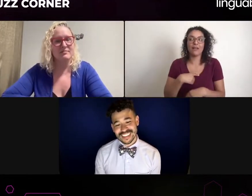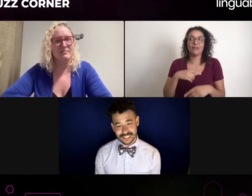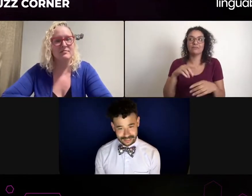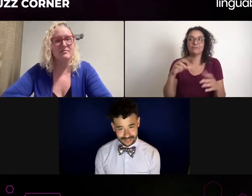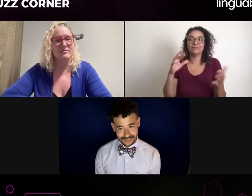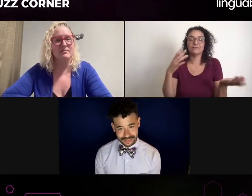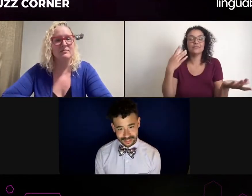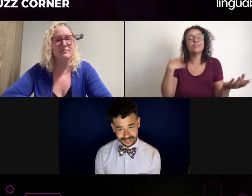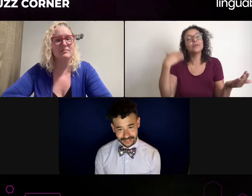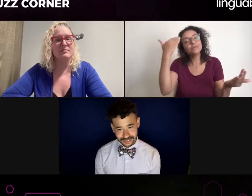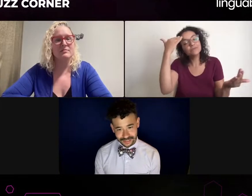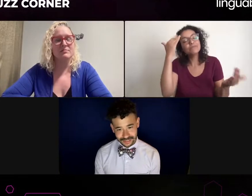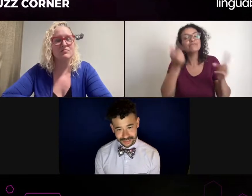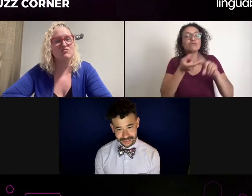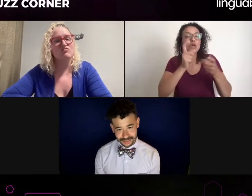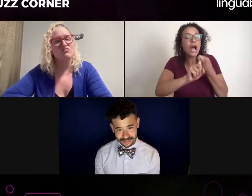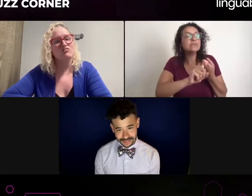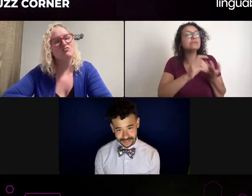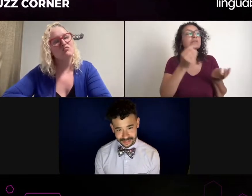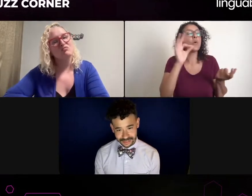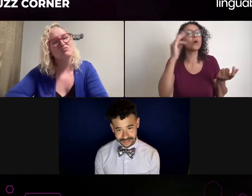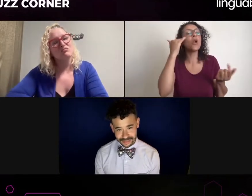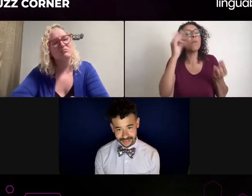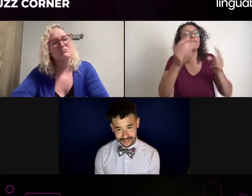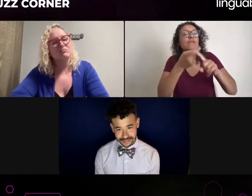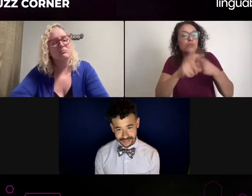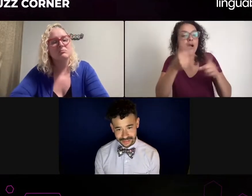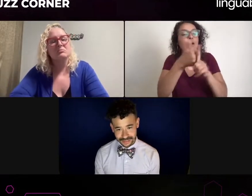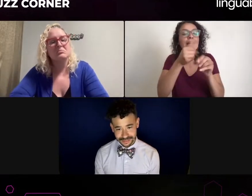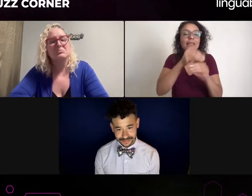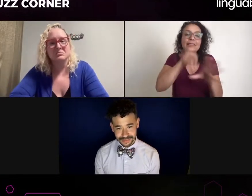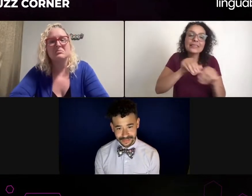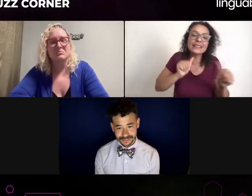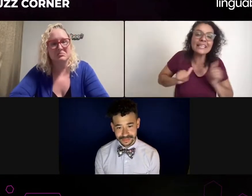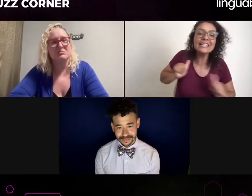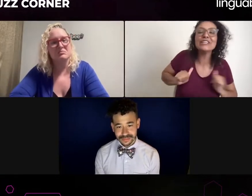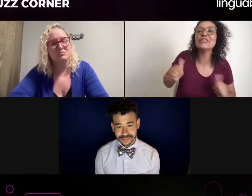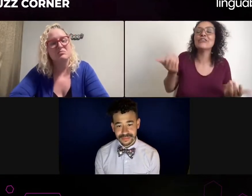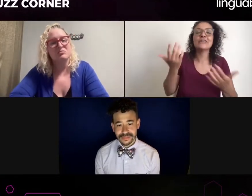I did a whole show. My character was deaf and read lips. I mean,